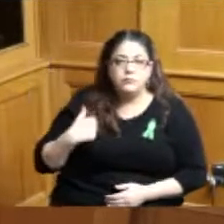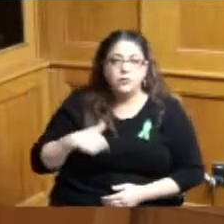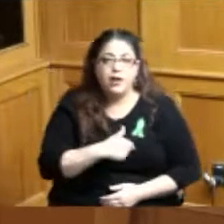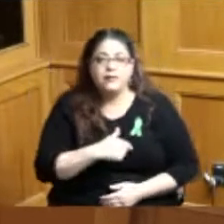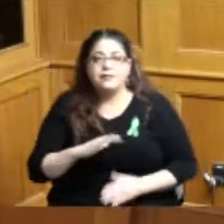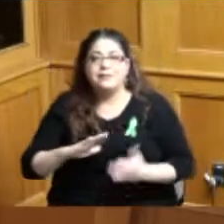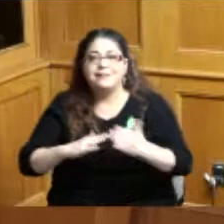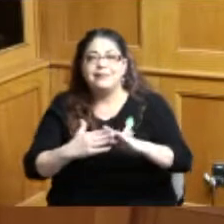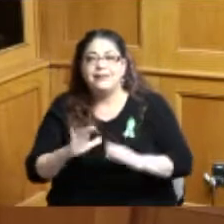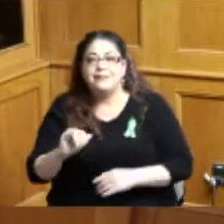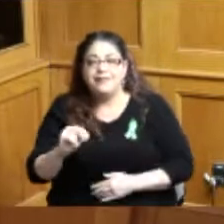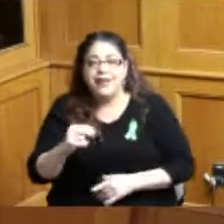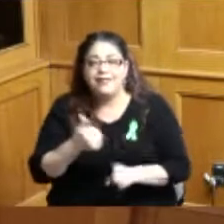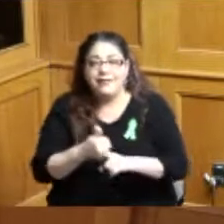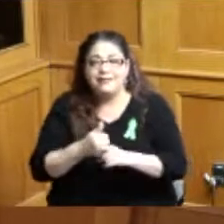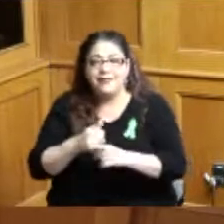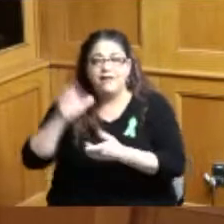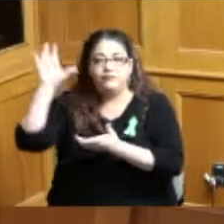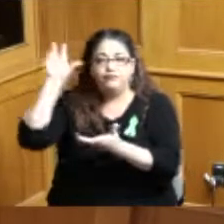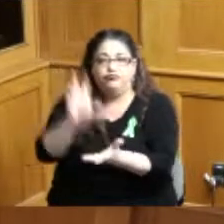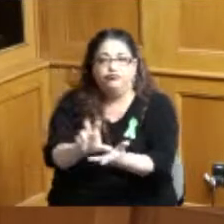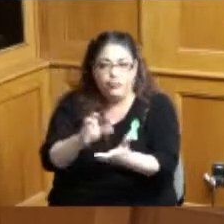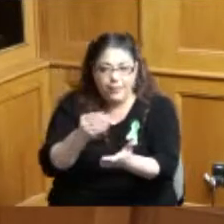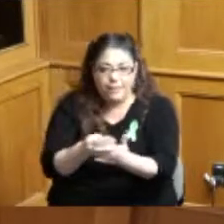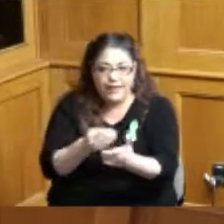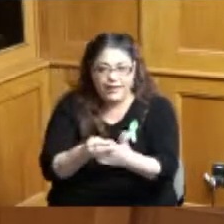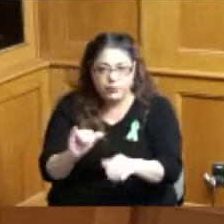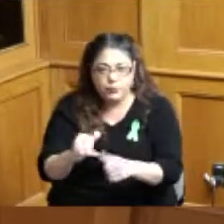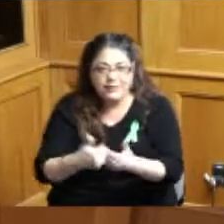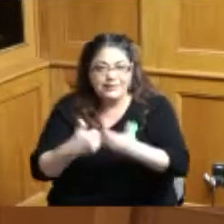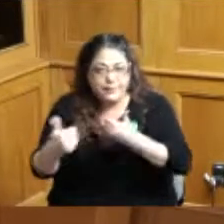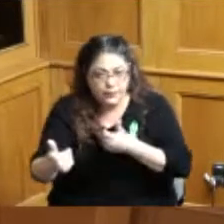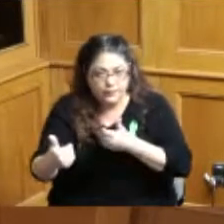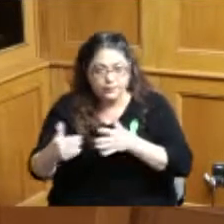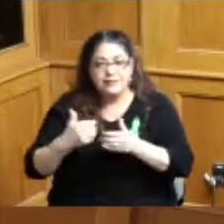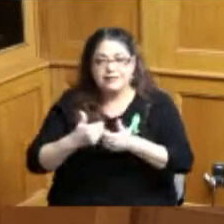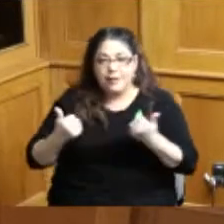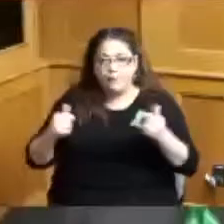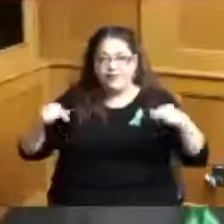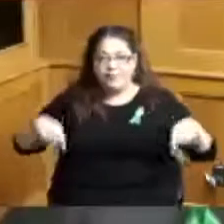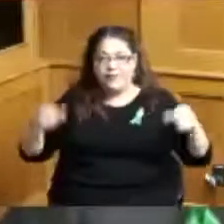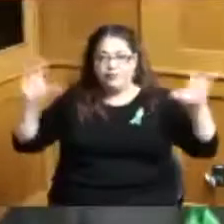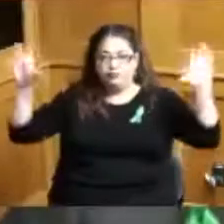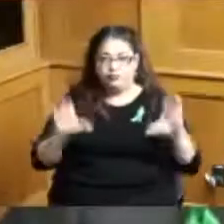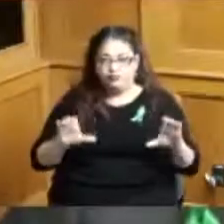also get a tranche and that is separate from this money which will be running through the foundation